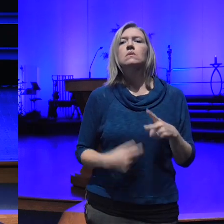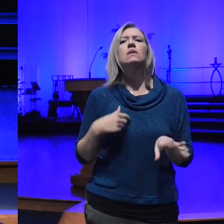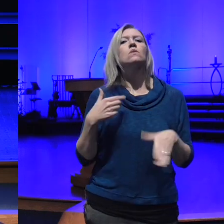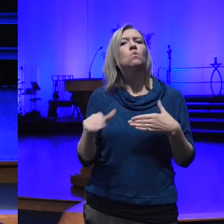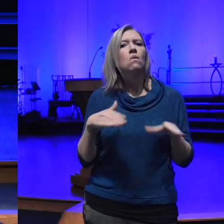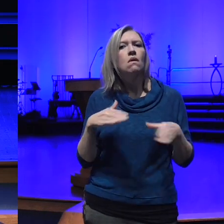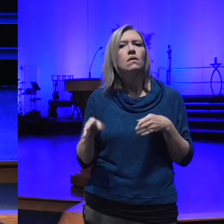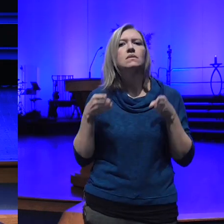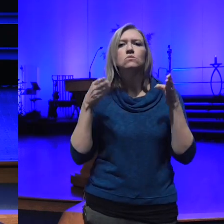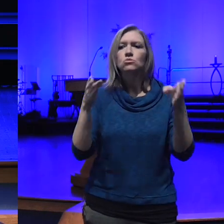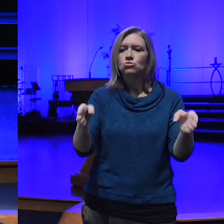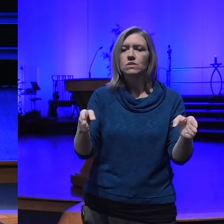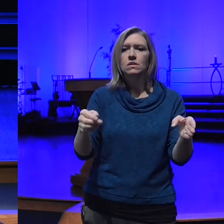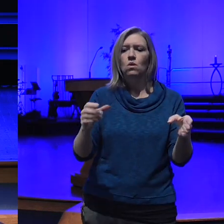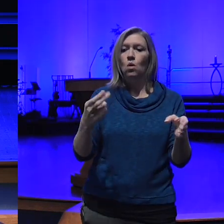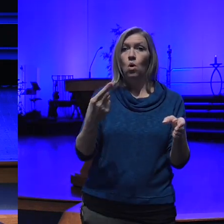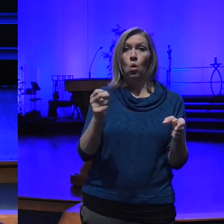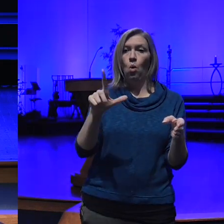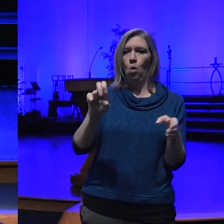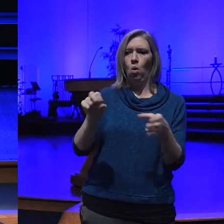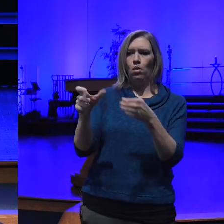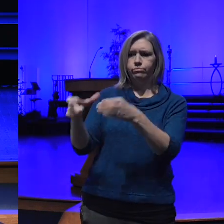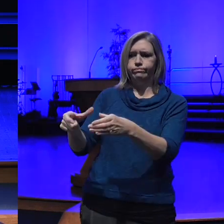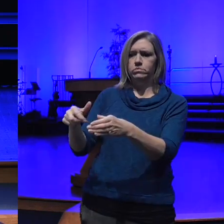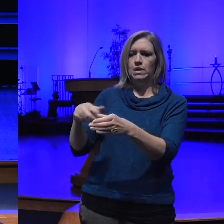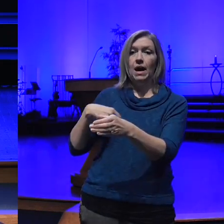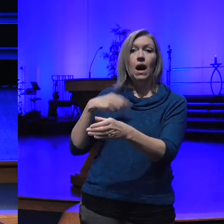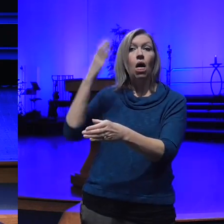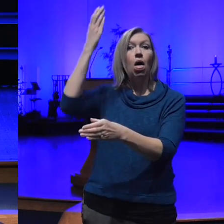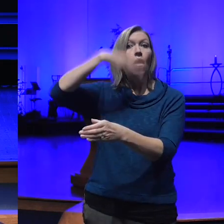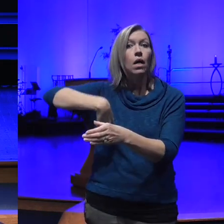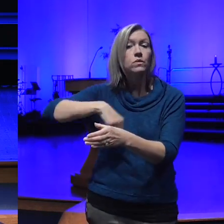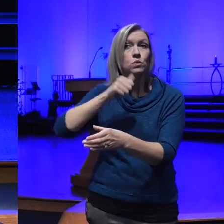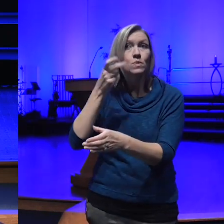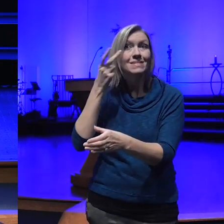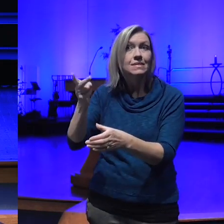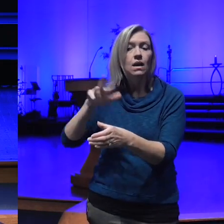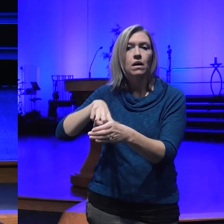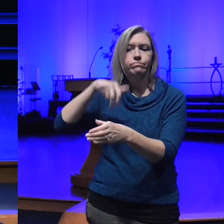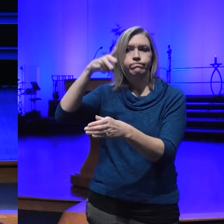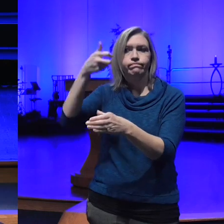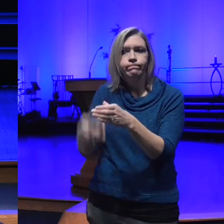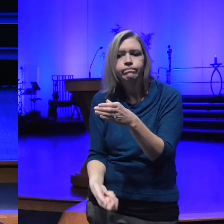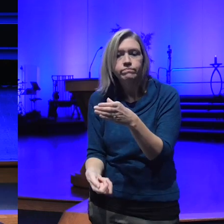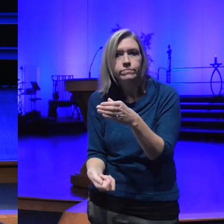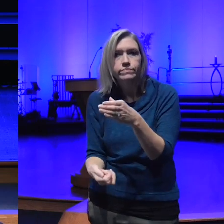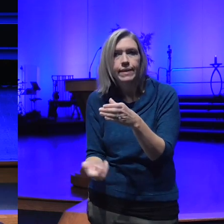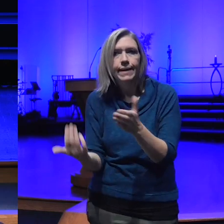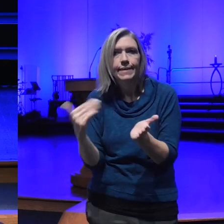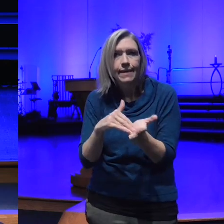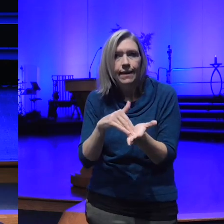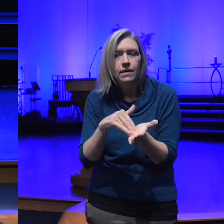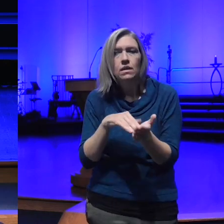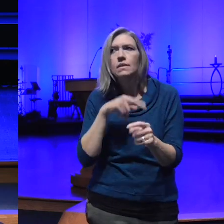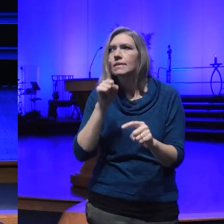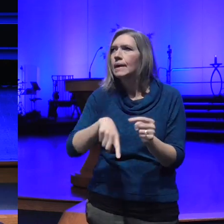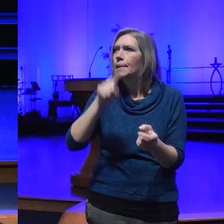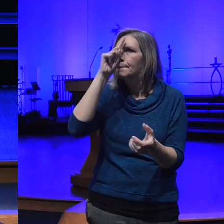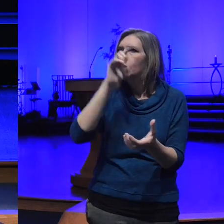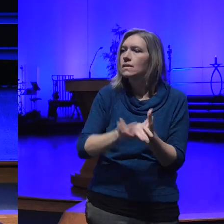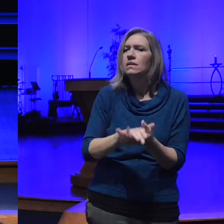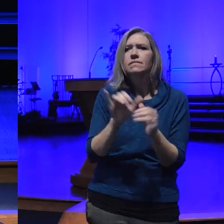the sidewalk I still don't see it I fall in again I can't believe I'm in the same place it isn't my